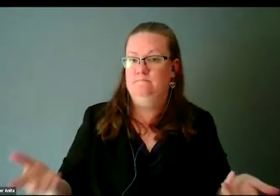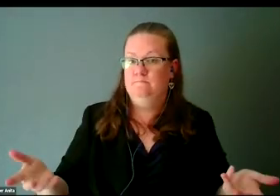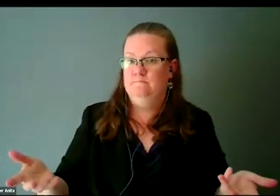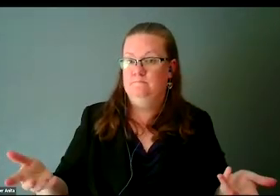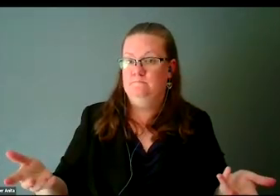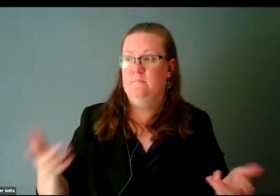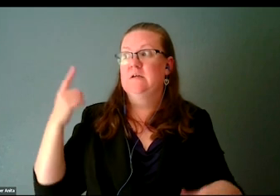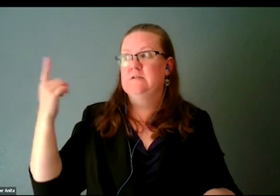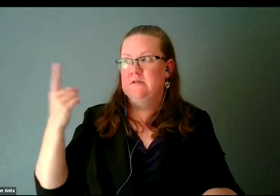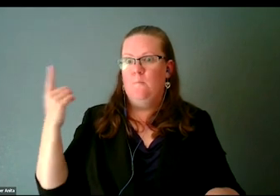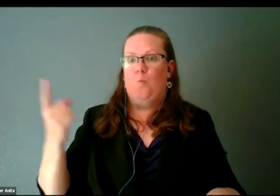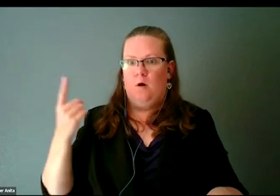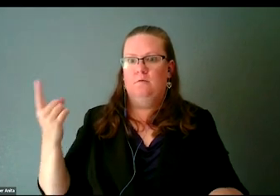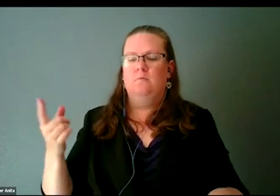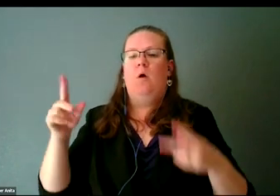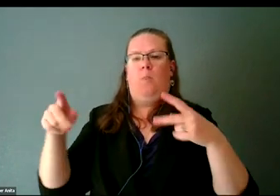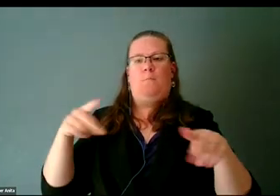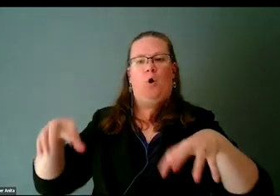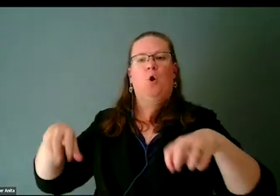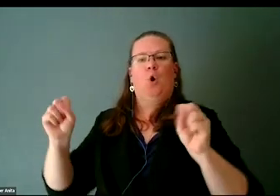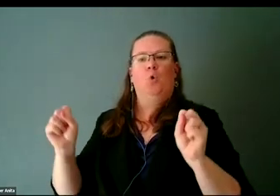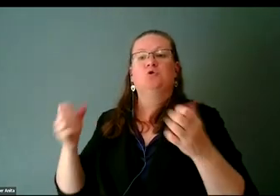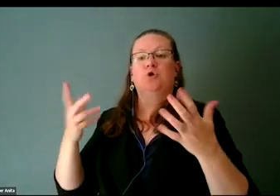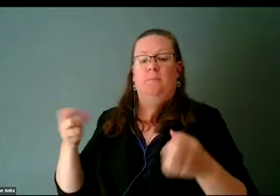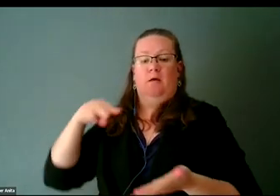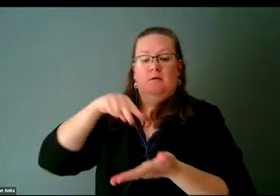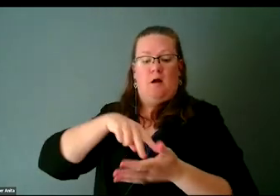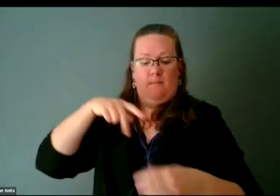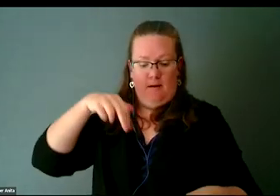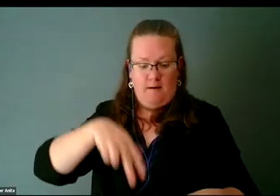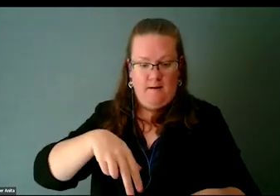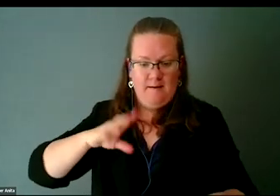The party host could be at the top of the staircase and say to you, "Well, you know what?